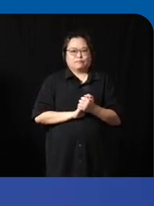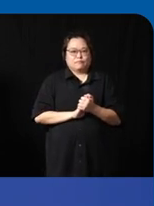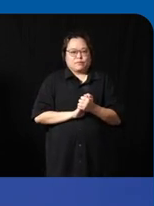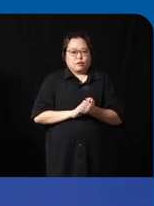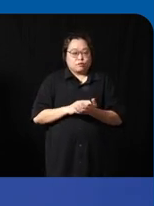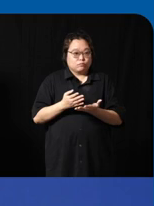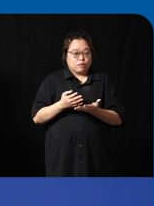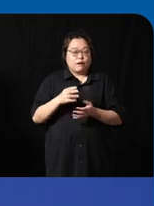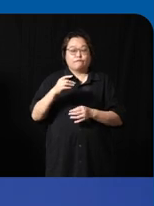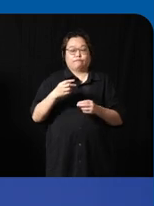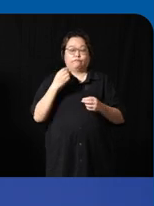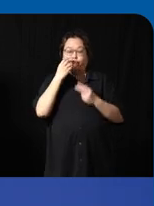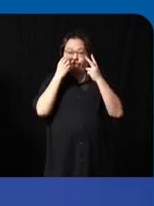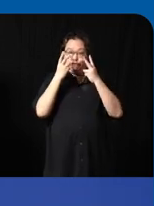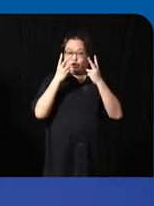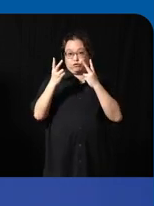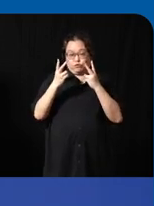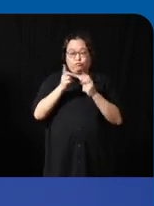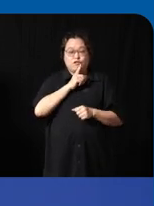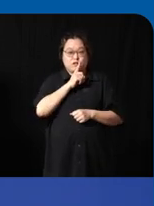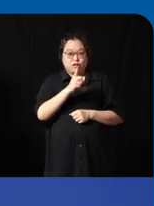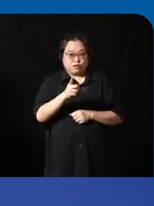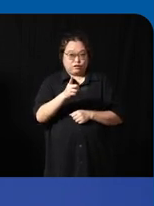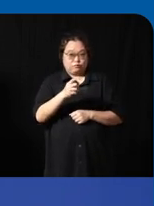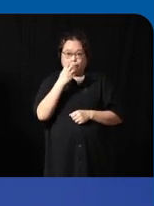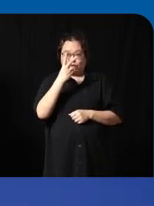another kind of dip Tech that's has been gaining traction so for that maybe I hand over to Alex